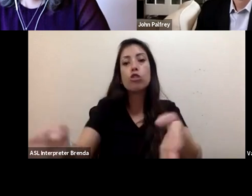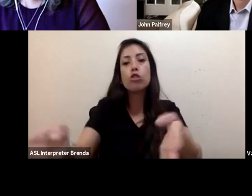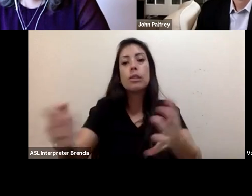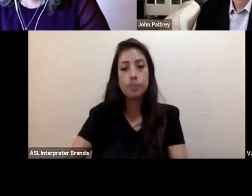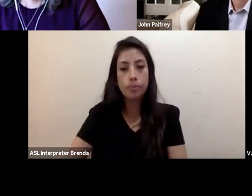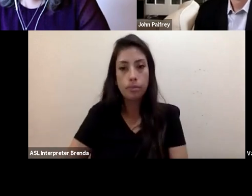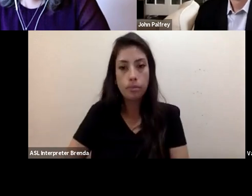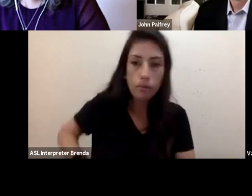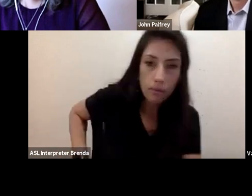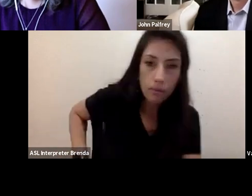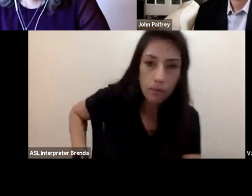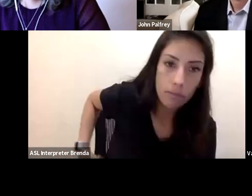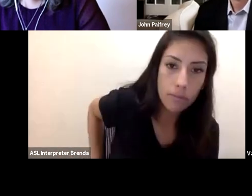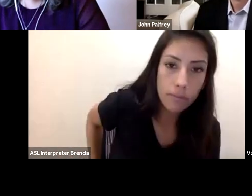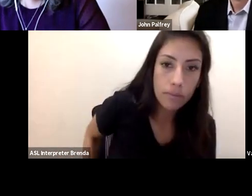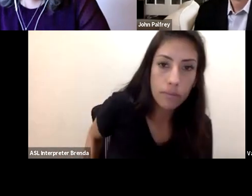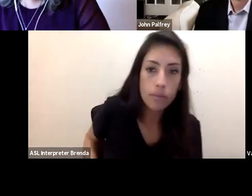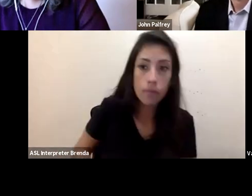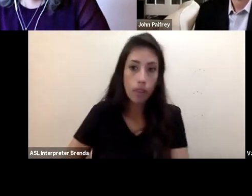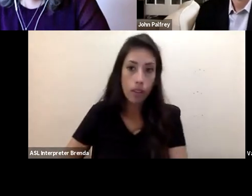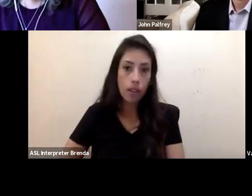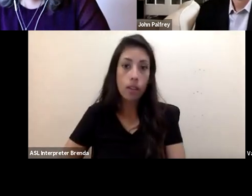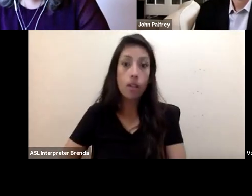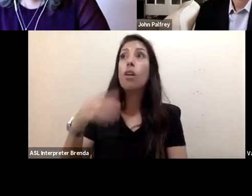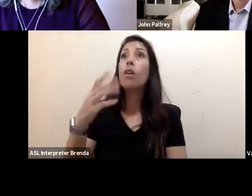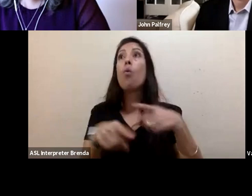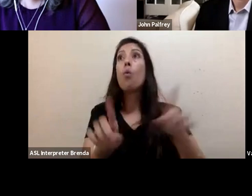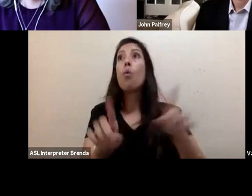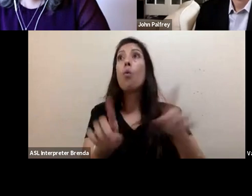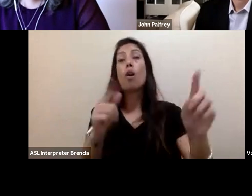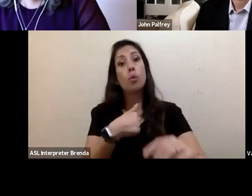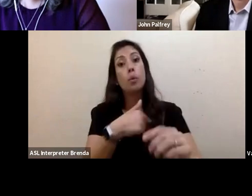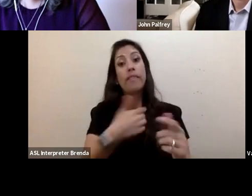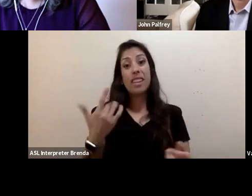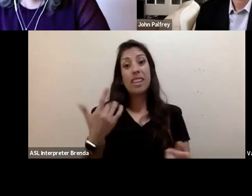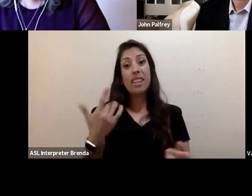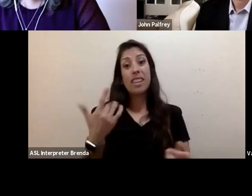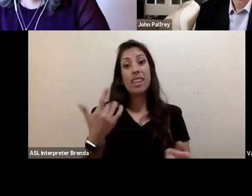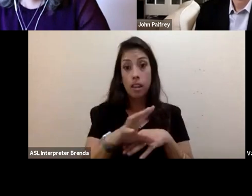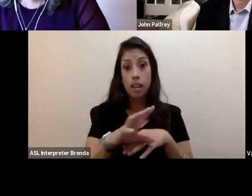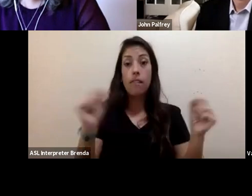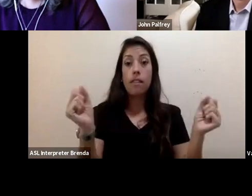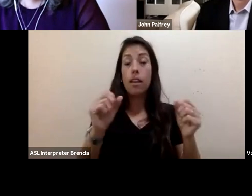So while we are feeling the effects of the climate crisis, we're also just trying to live our lives